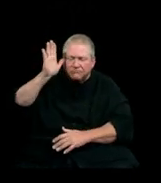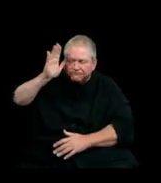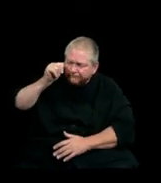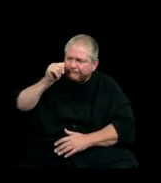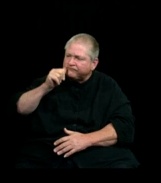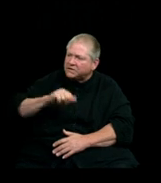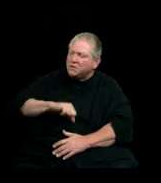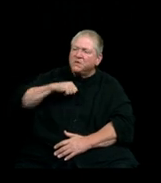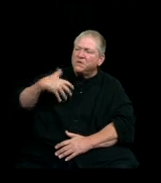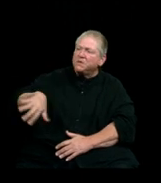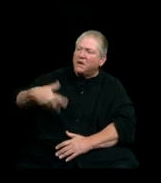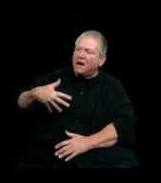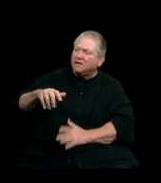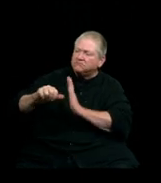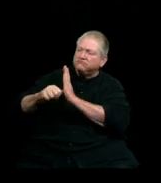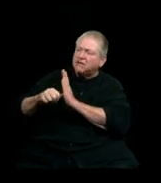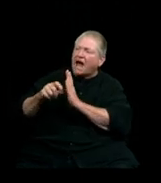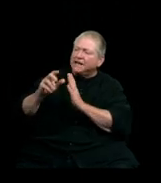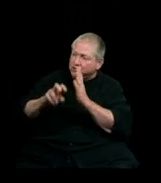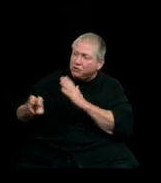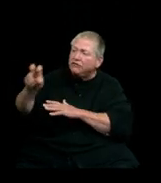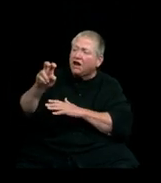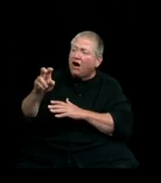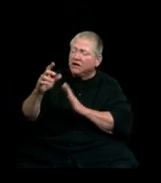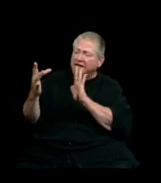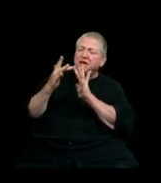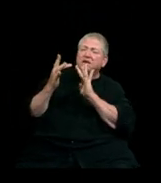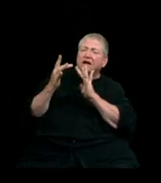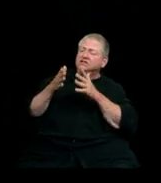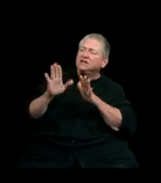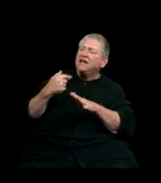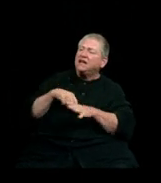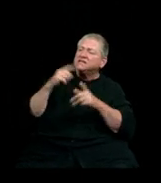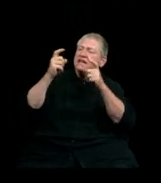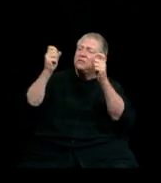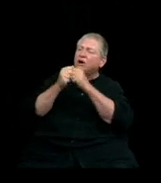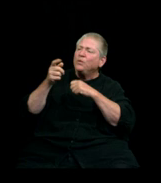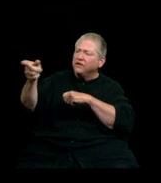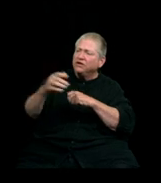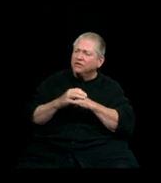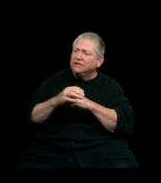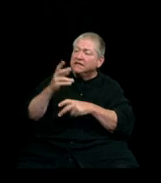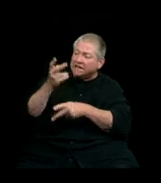As you move along in your journey, keep in touch. Let us celebrate your successes with you. Take care. Be safe.